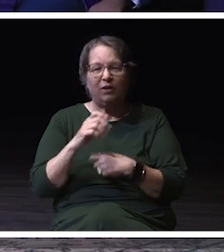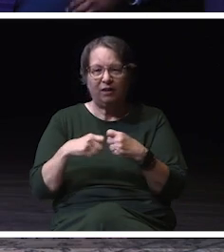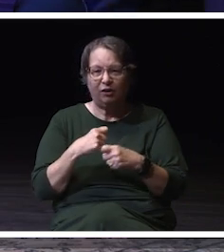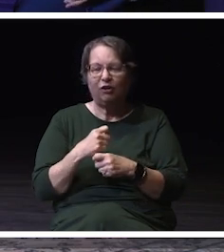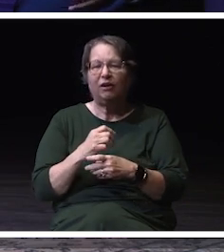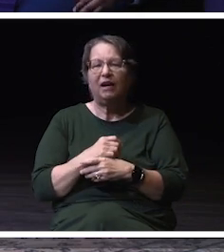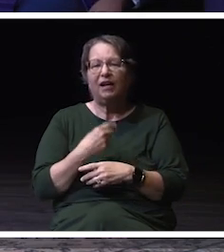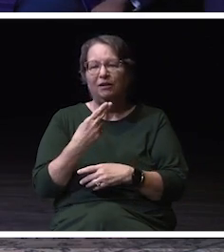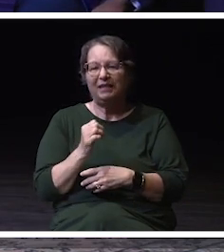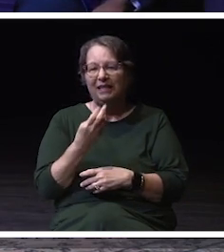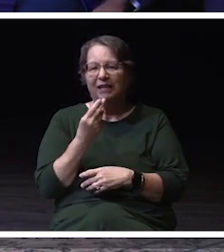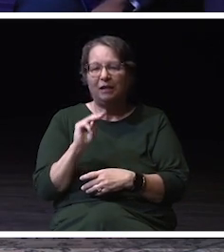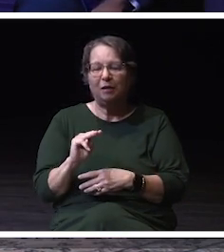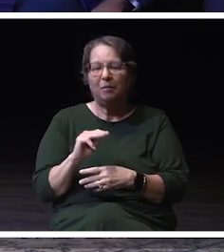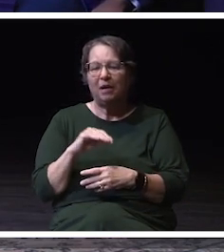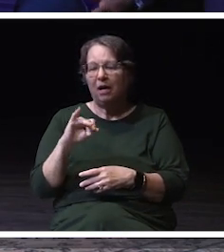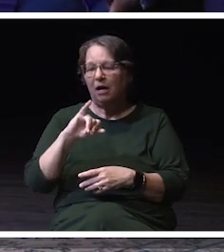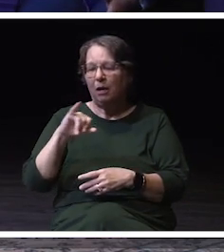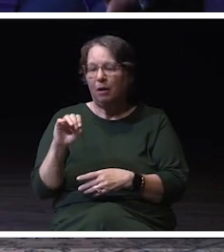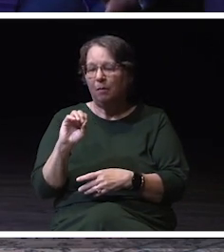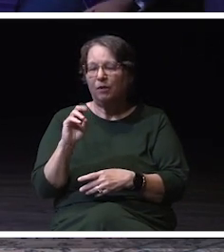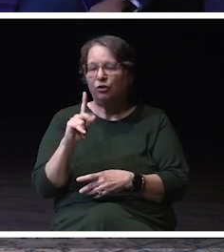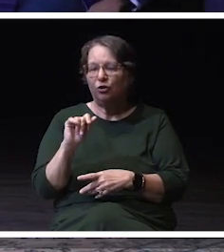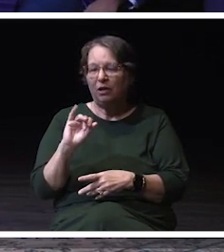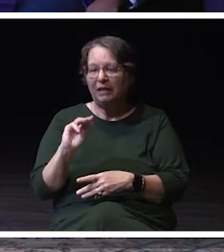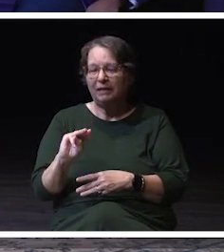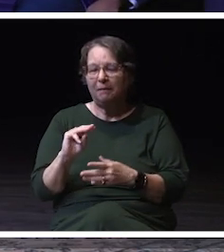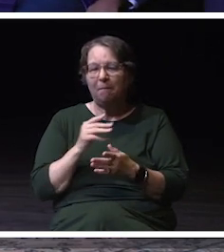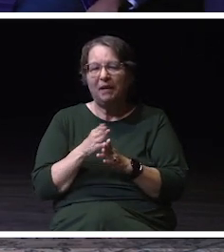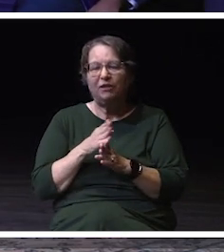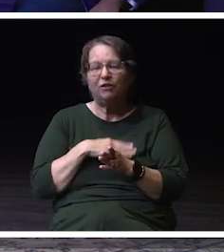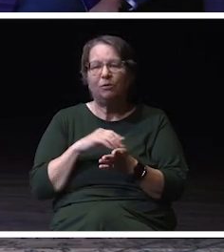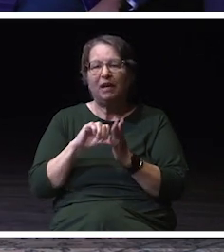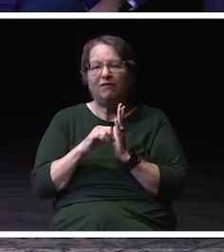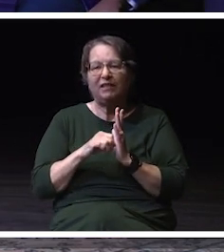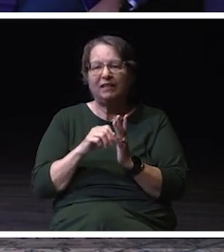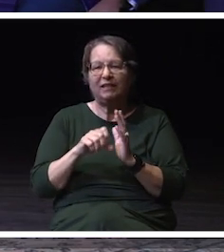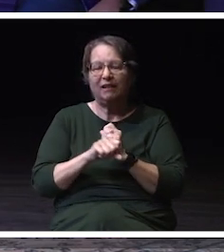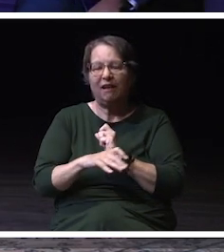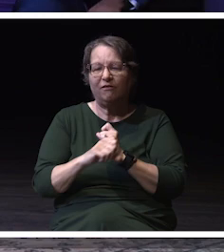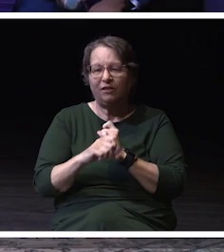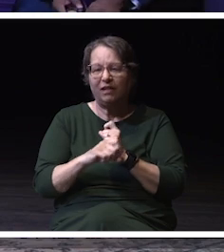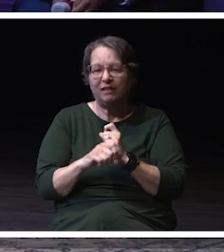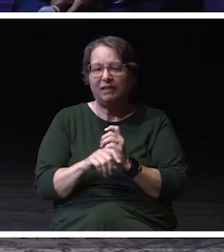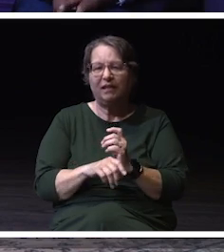I'm a journalism major with an emphasis on advertising and a minor in sports management.